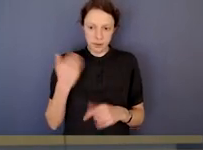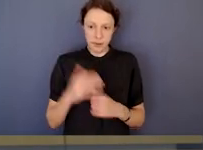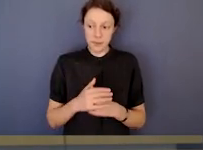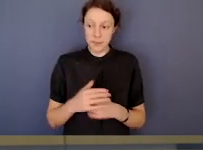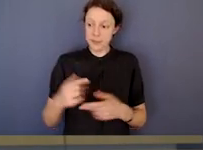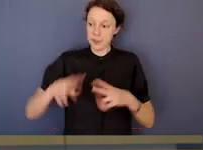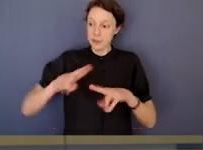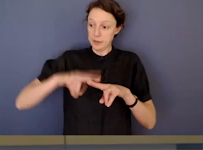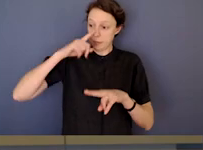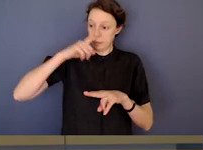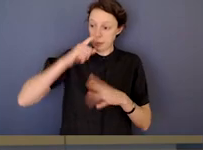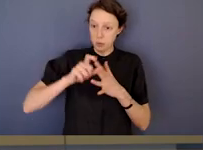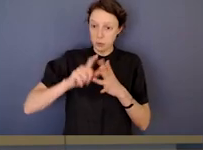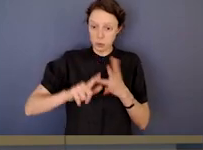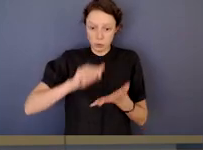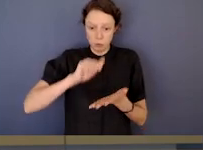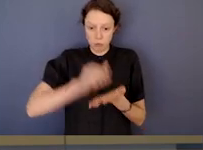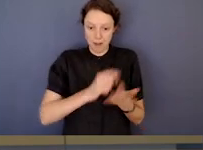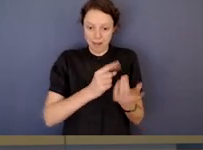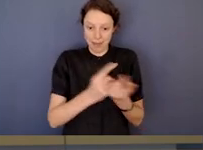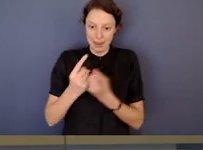the crucial step is that people who do the right thing,